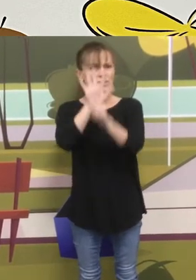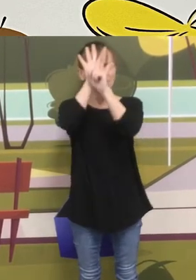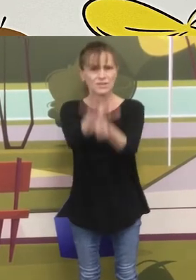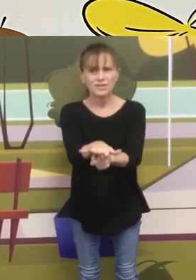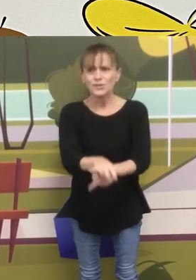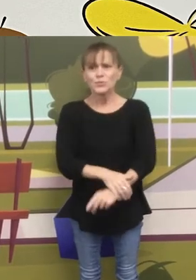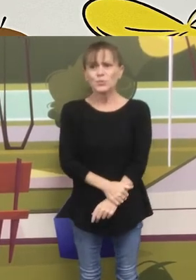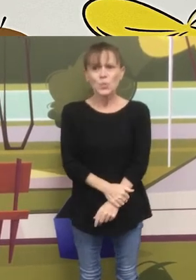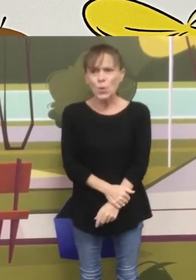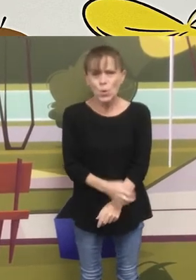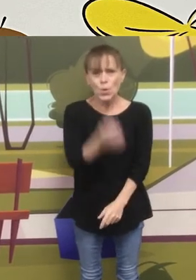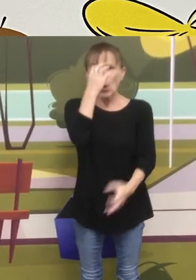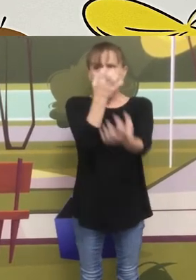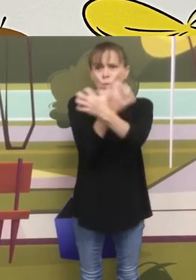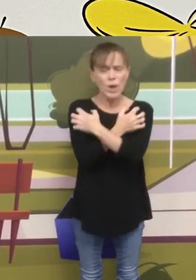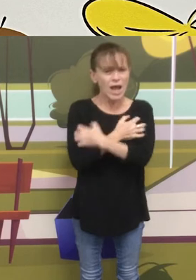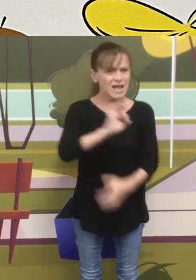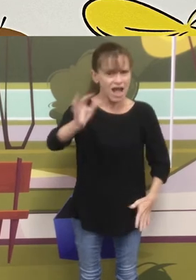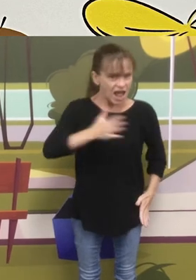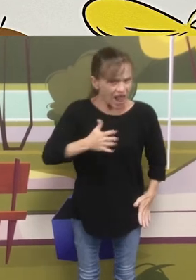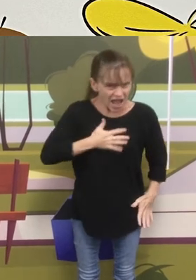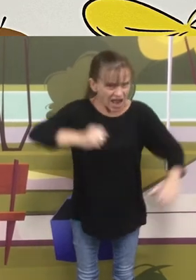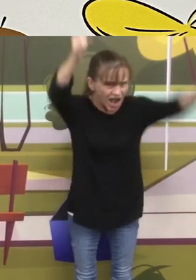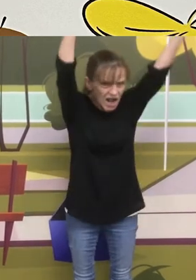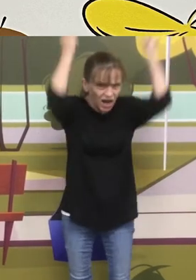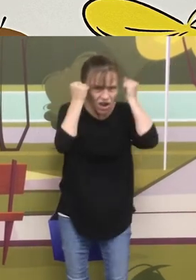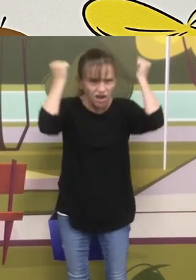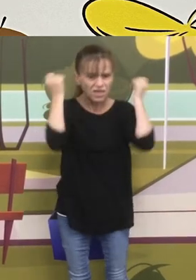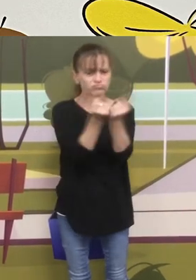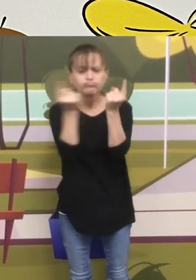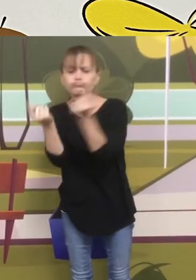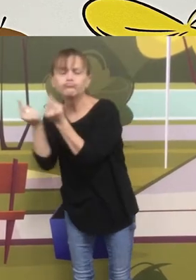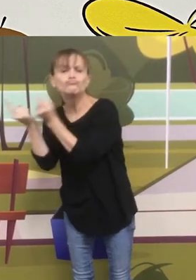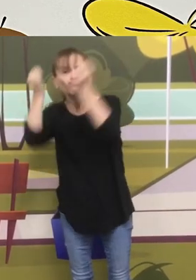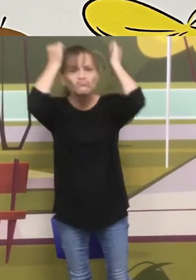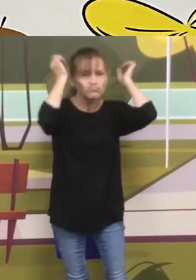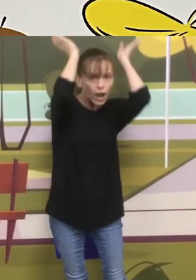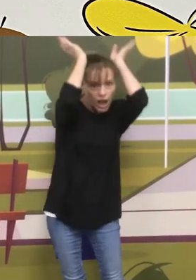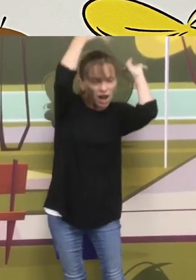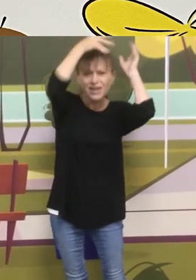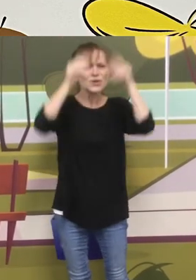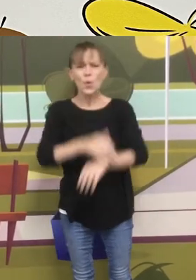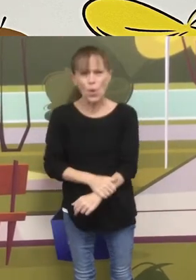Koalas do not try on wigs, or roll around in mud with pigs! Did I get it wrong? Oh no,